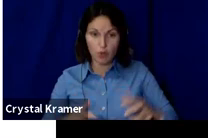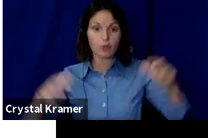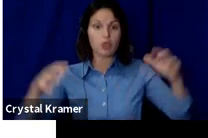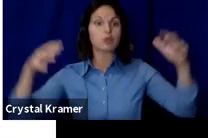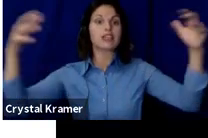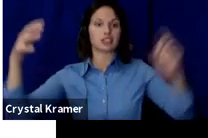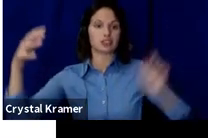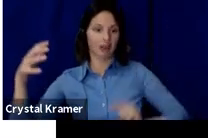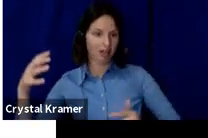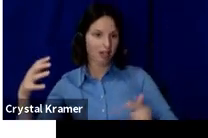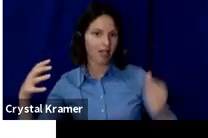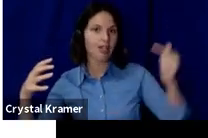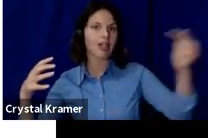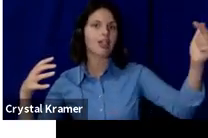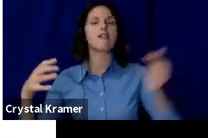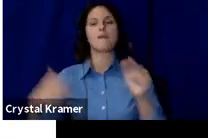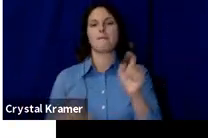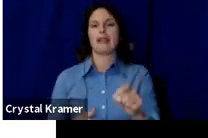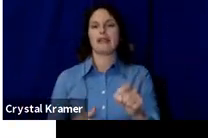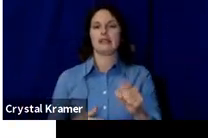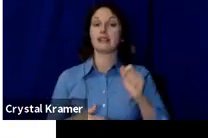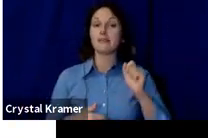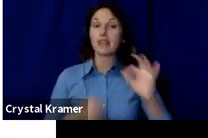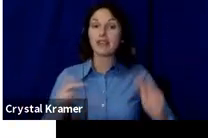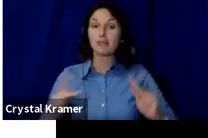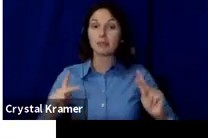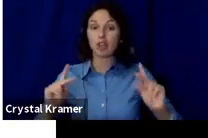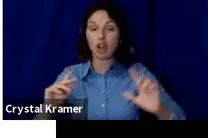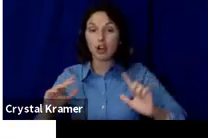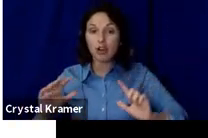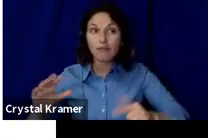The further people are away from you, the more information you'll need to provide them.